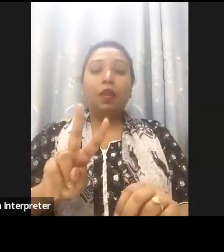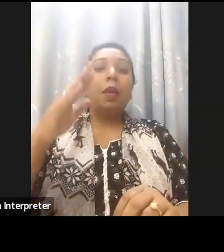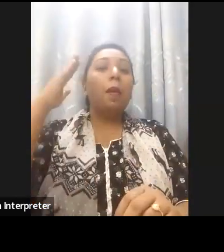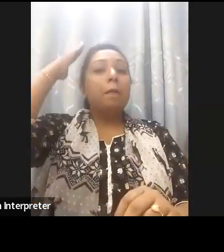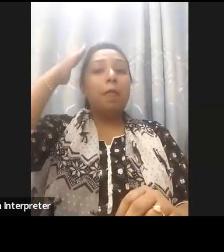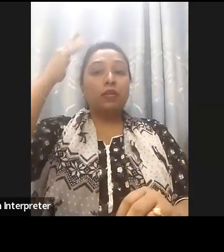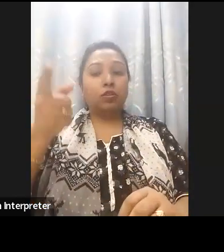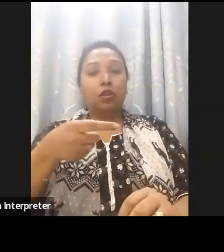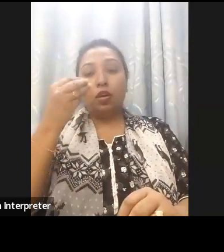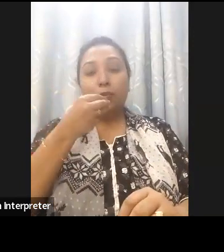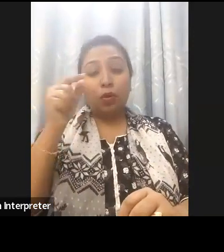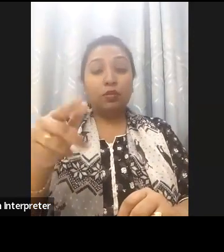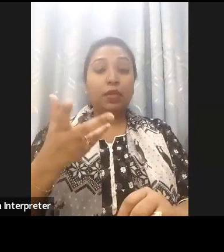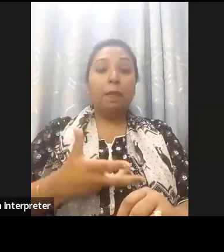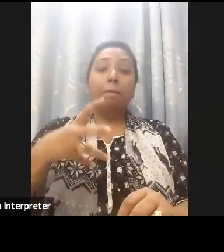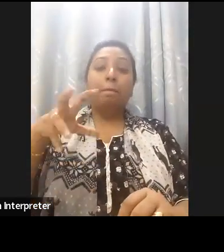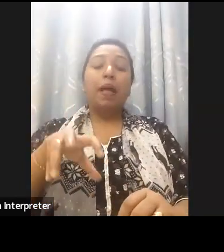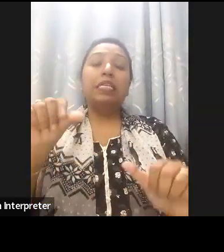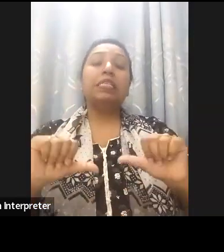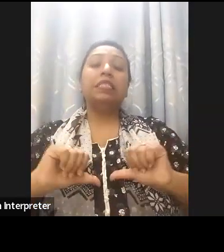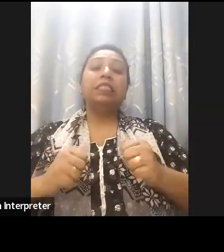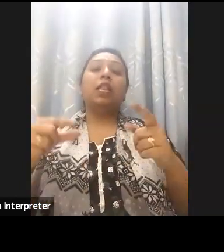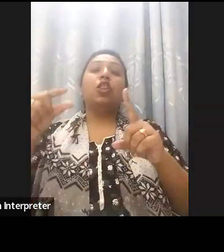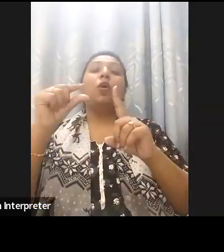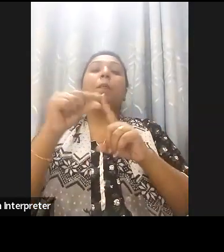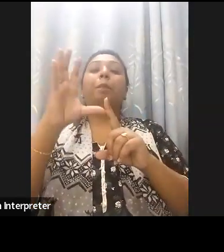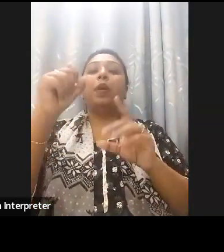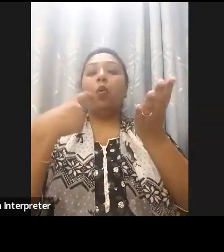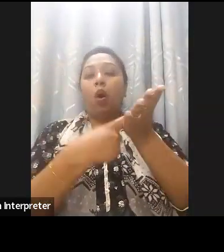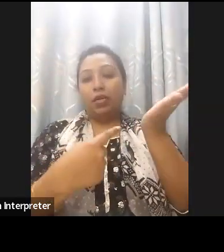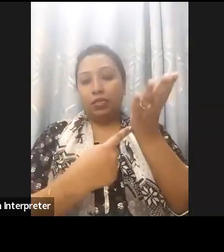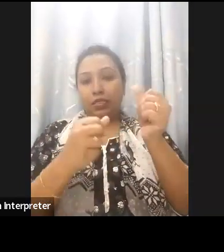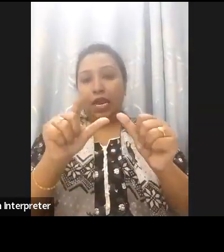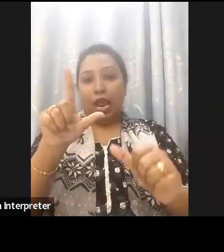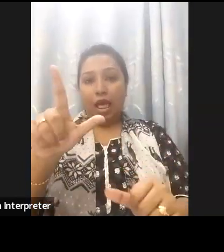as the Bangladesh national portal which brings together over 50,000 offices, so that's all offices